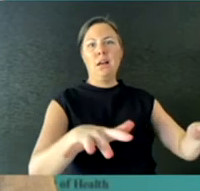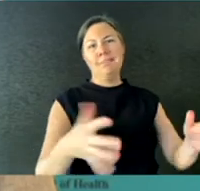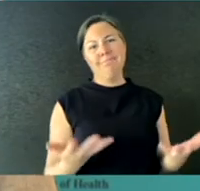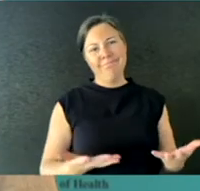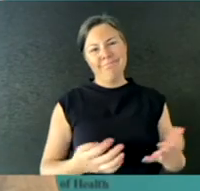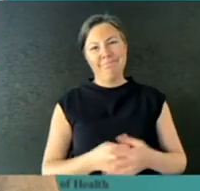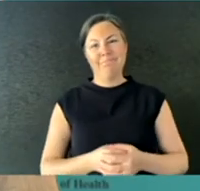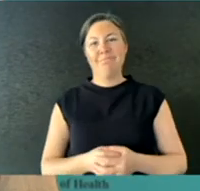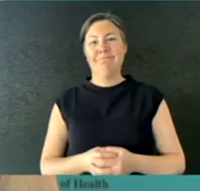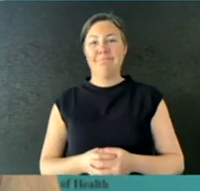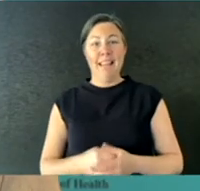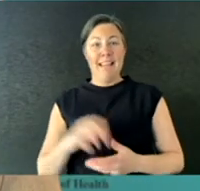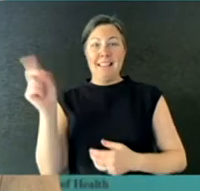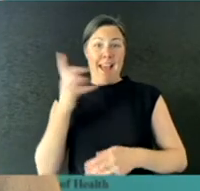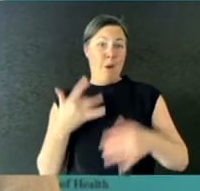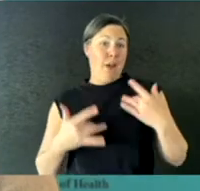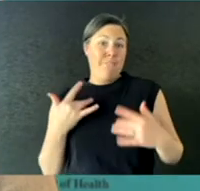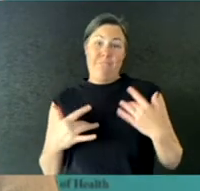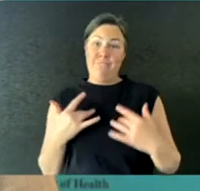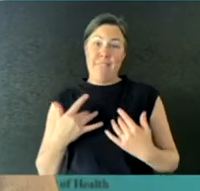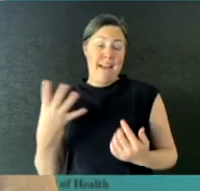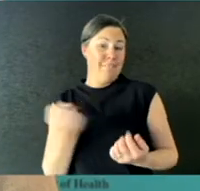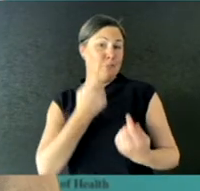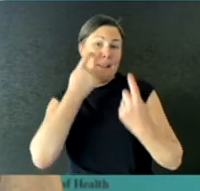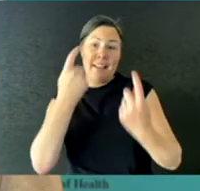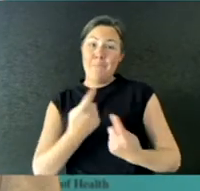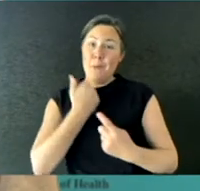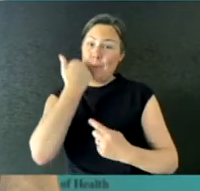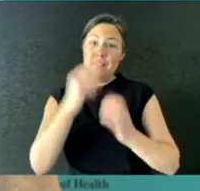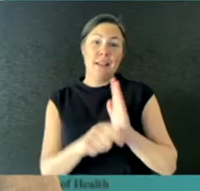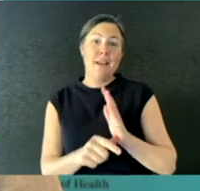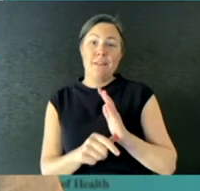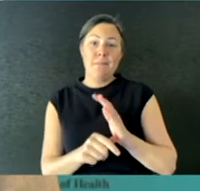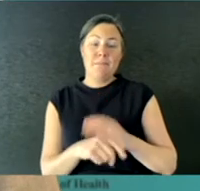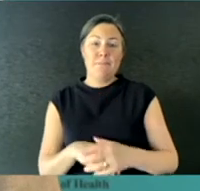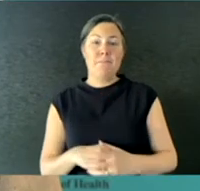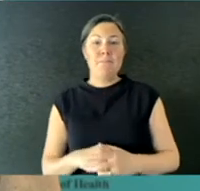We need to be exceptionally cautious; we need to get our lives back on track and enjoy the